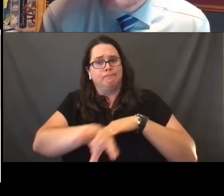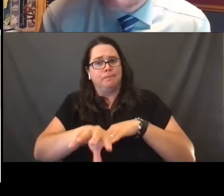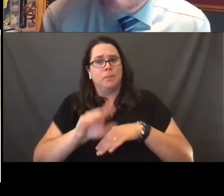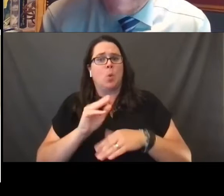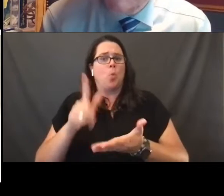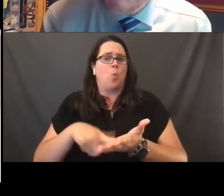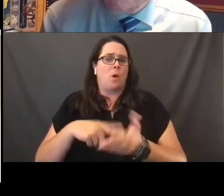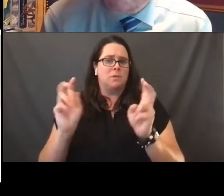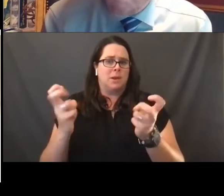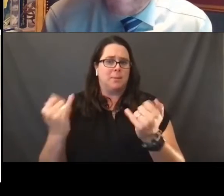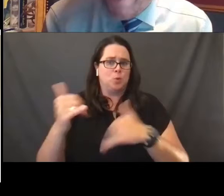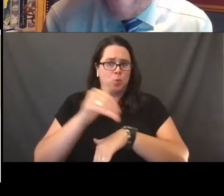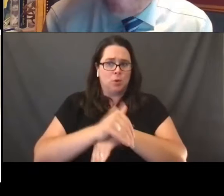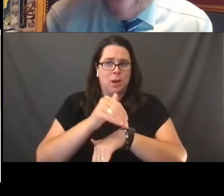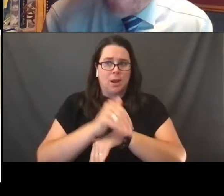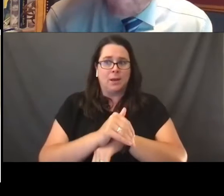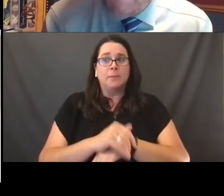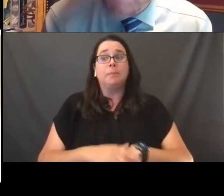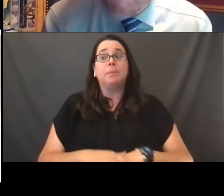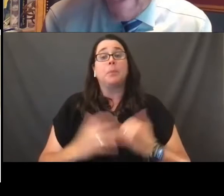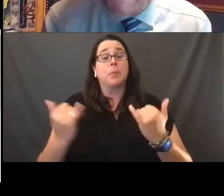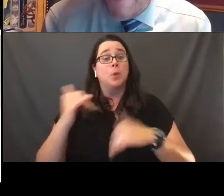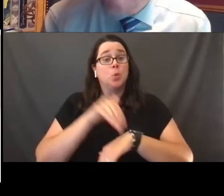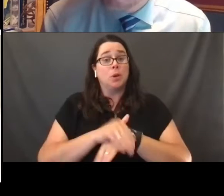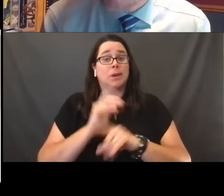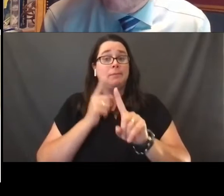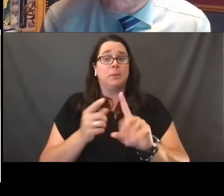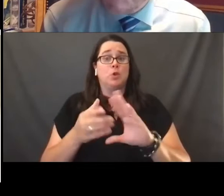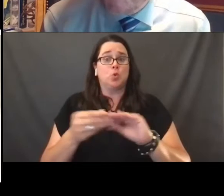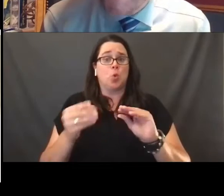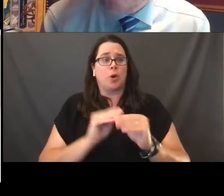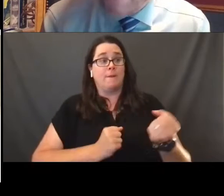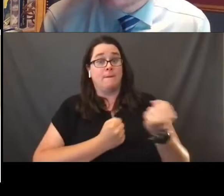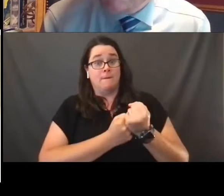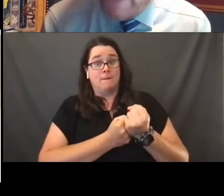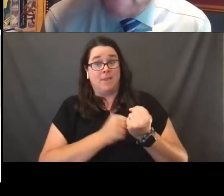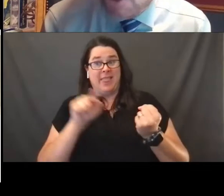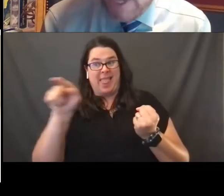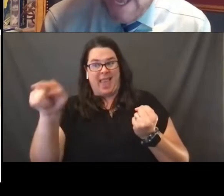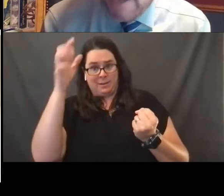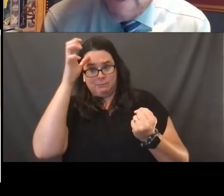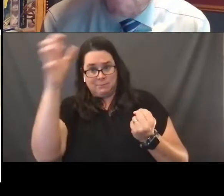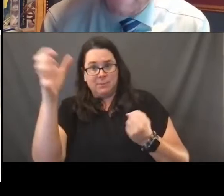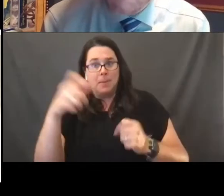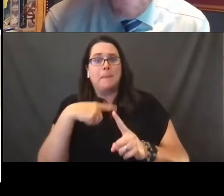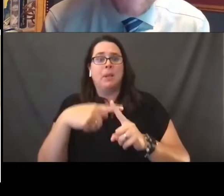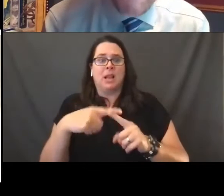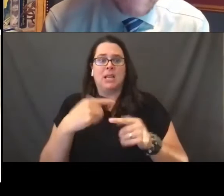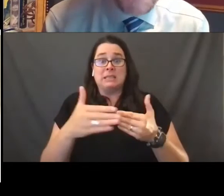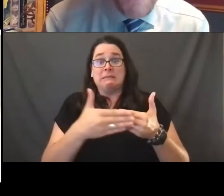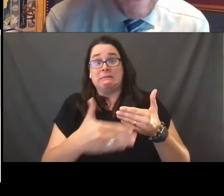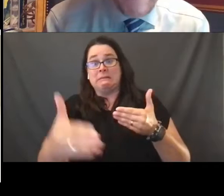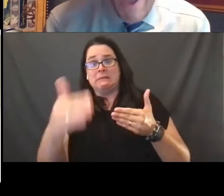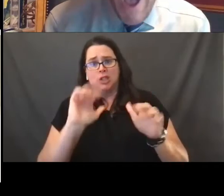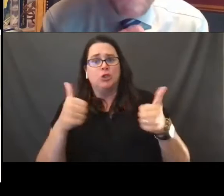which is in the end a story of affirmation of that, but also great challenge ahead and we'll get to all of that as well.